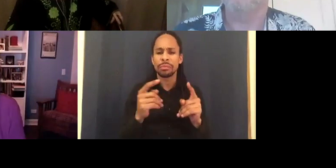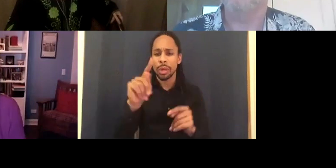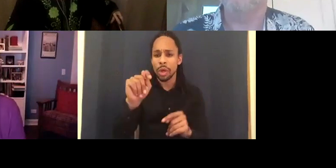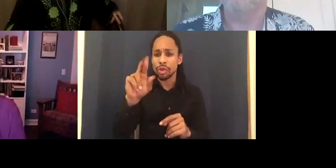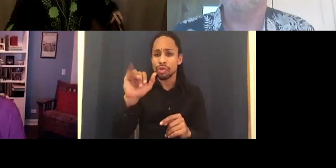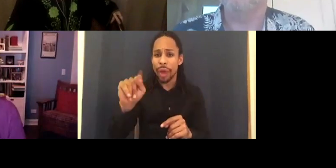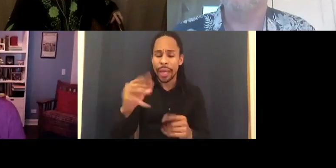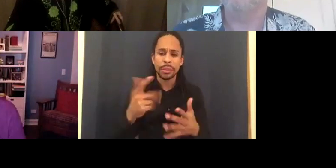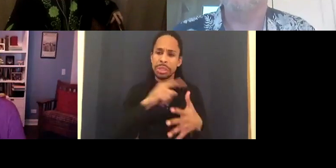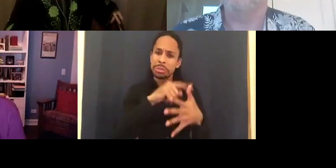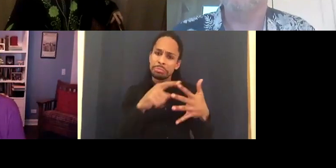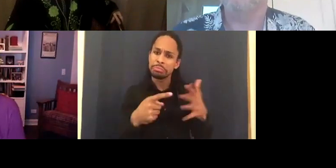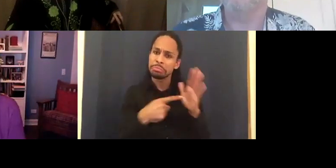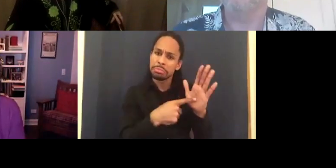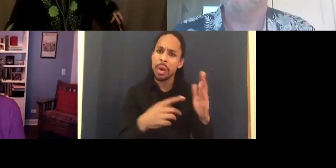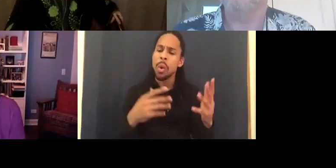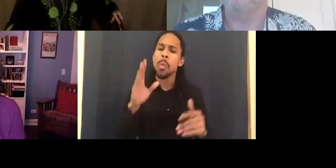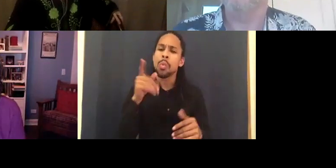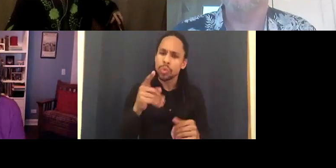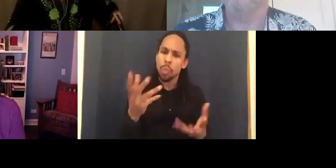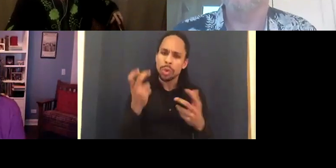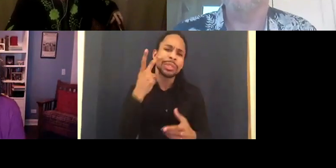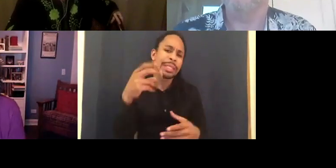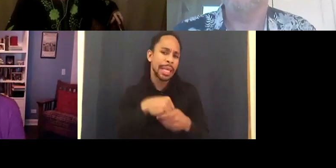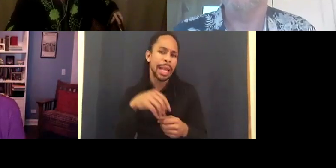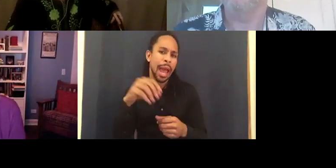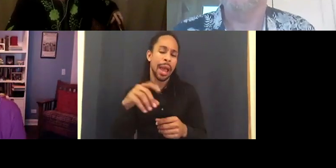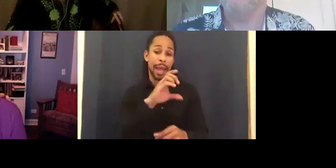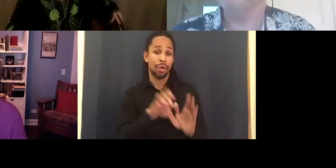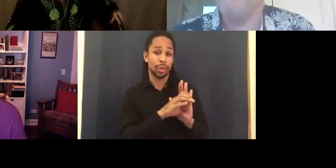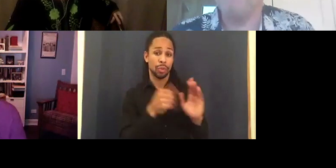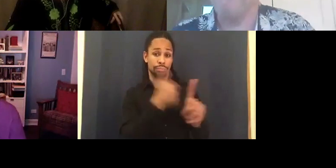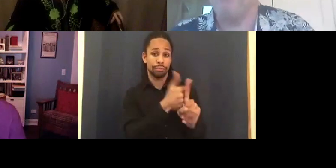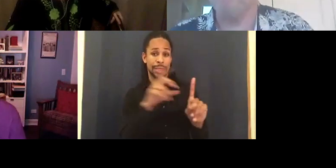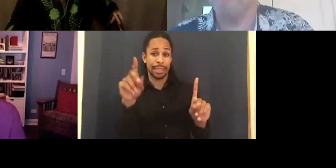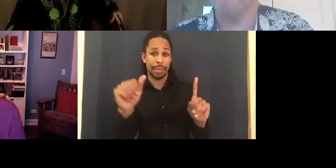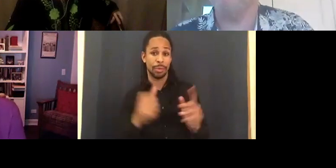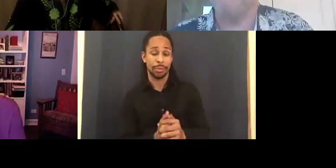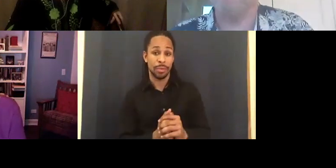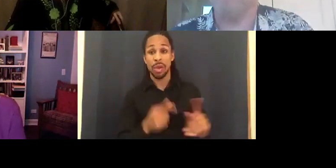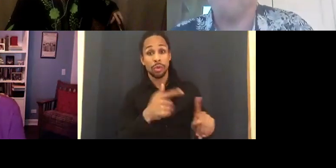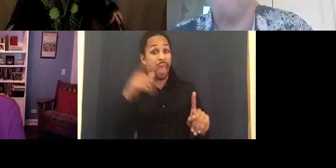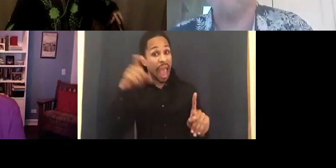Do they have to be honorable or can they be a right bastard?